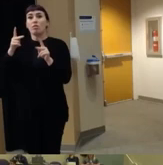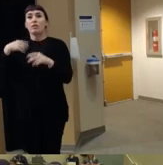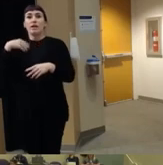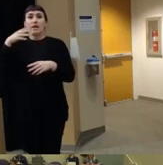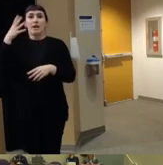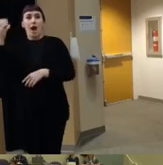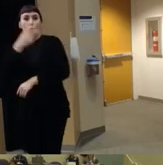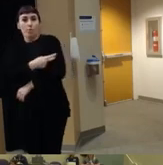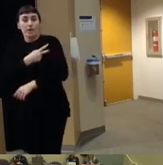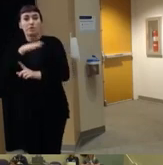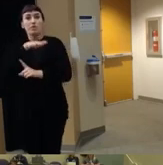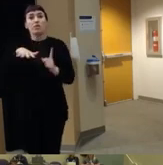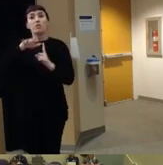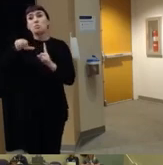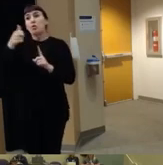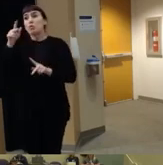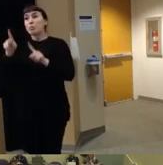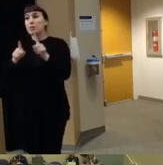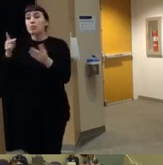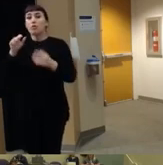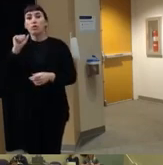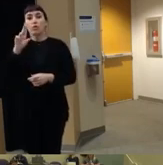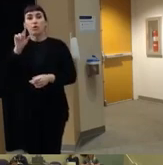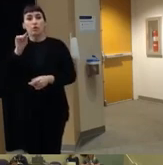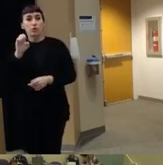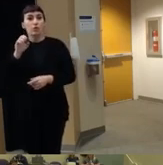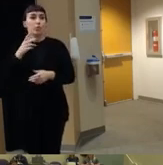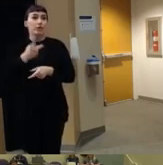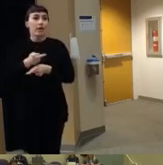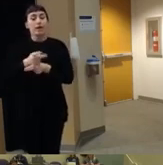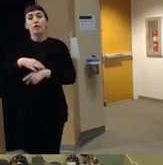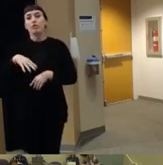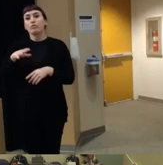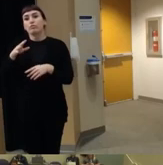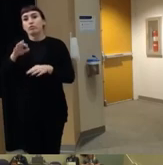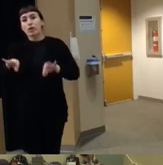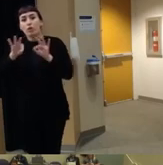other folks who are here in other acute care services Critical Care trauma so I'm curious